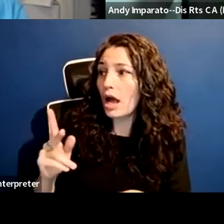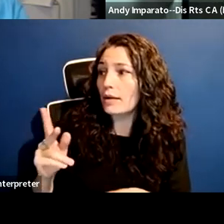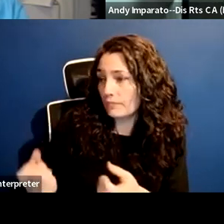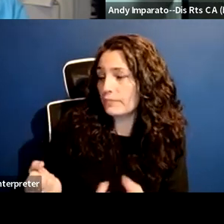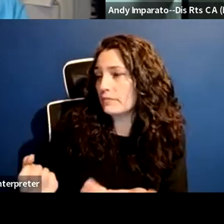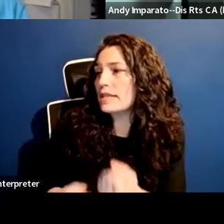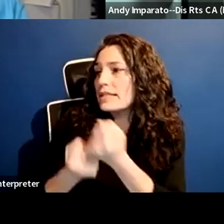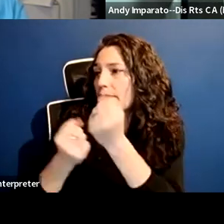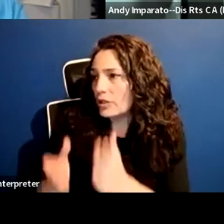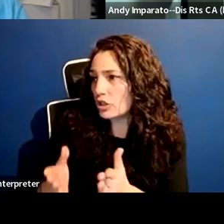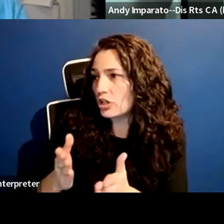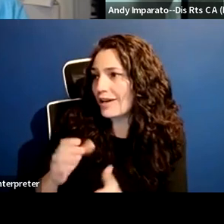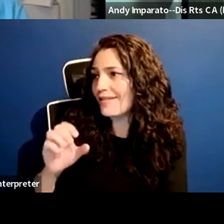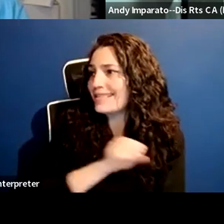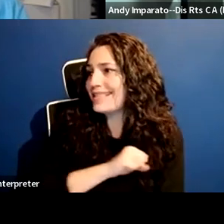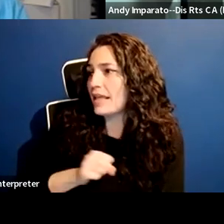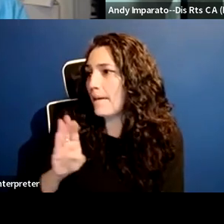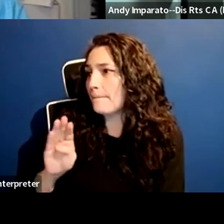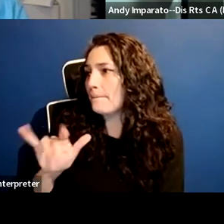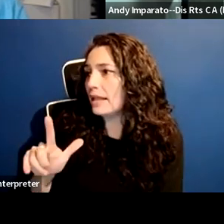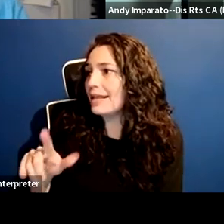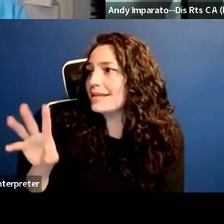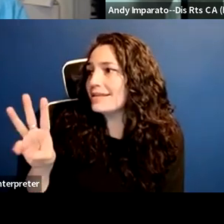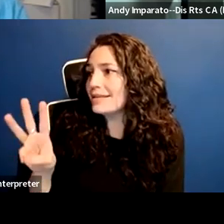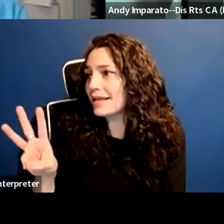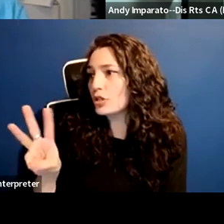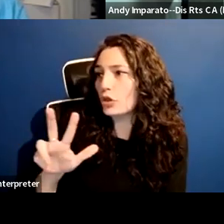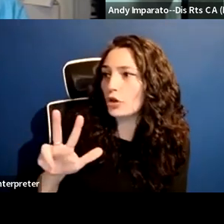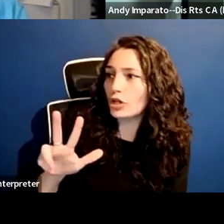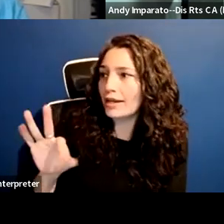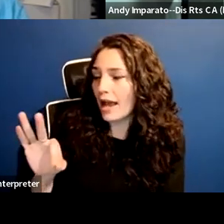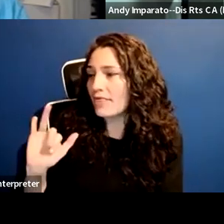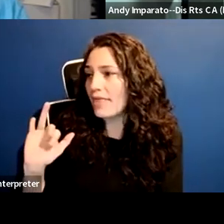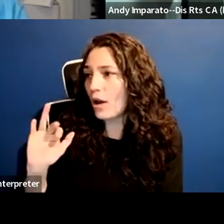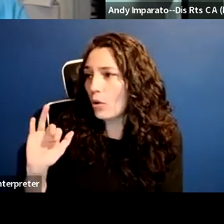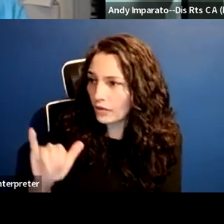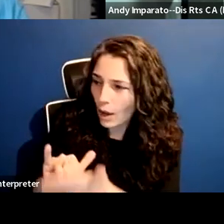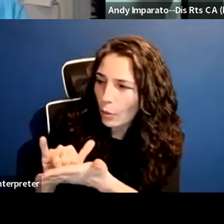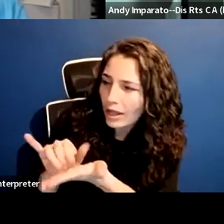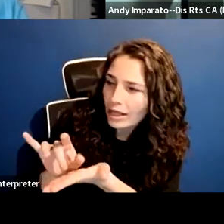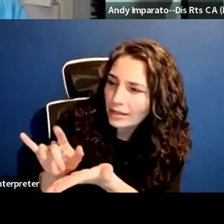which eliminated or will eliminate sub-minimum wage in California,